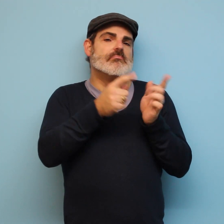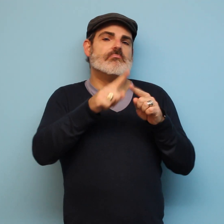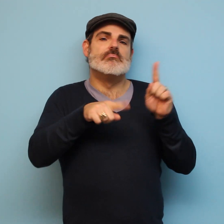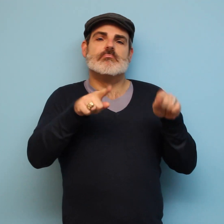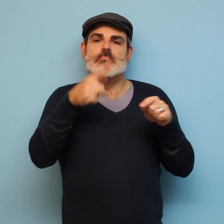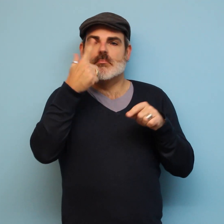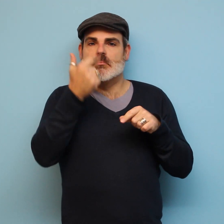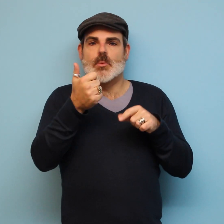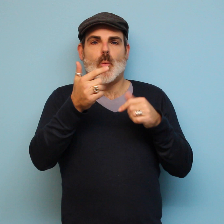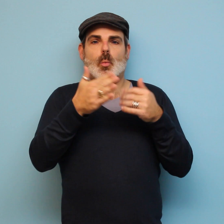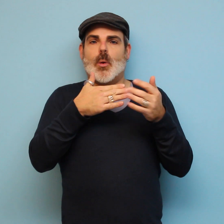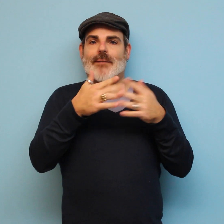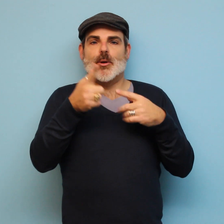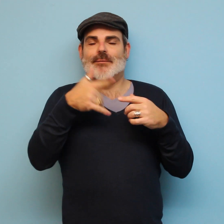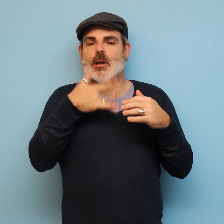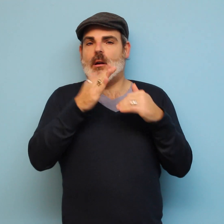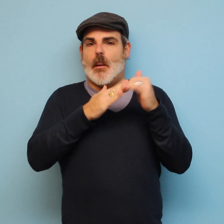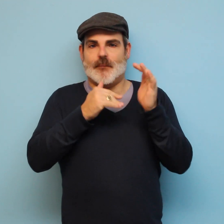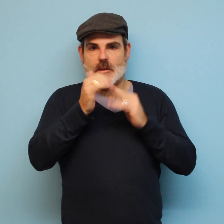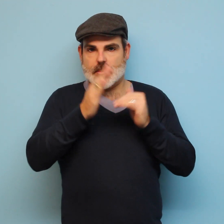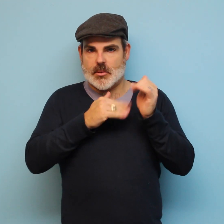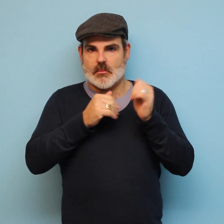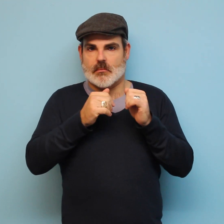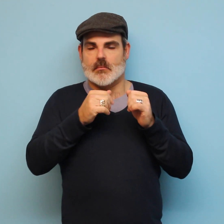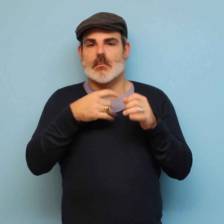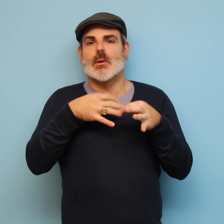Whatever you feel comfortable with.